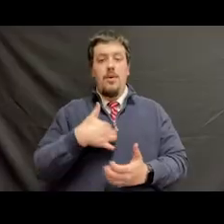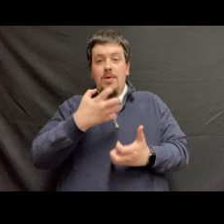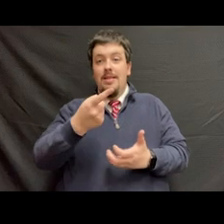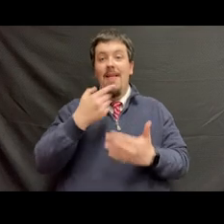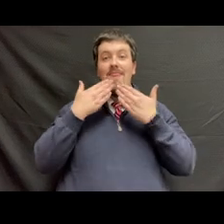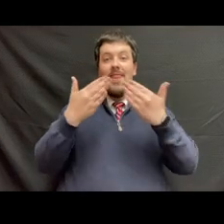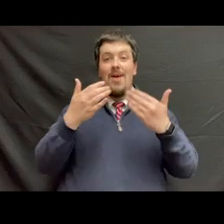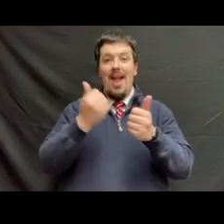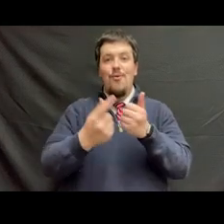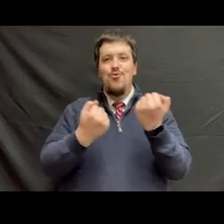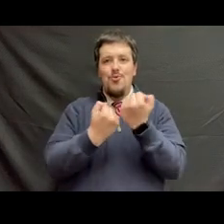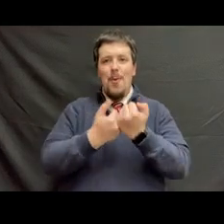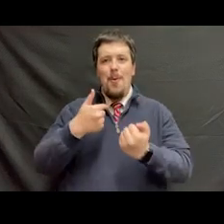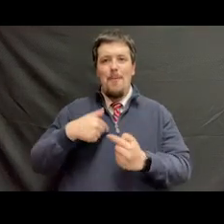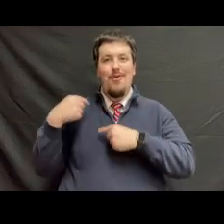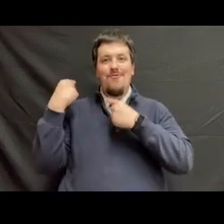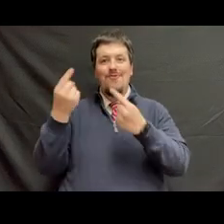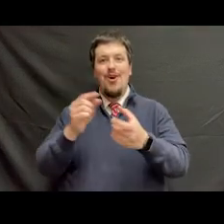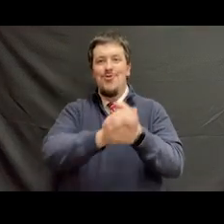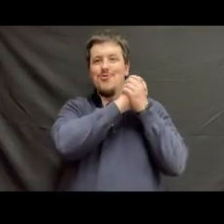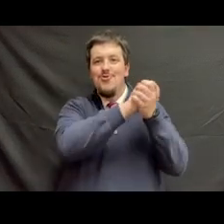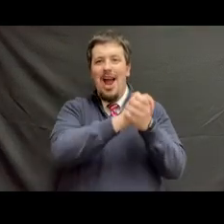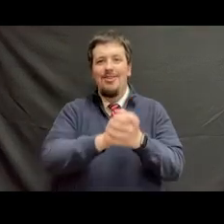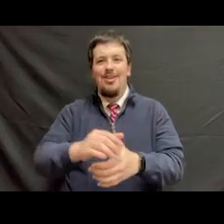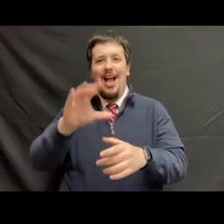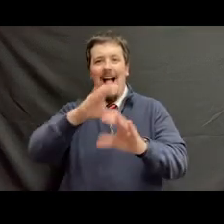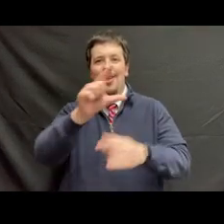I just wanna say a quick thank you to everyone that supported me this far and congratulations class of 2020.